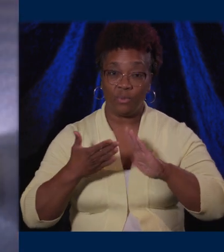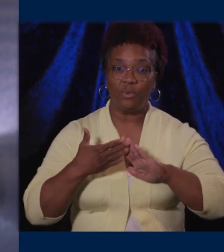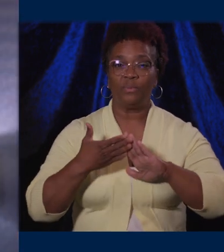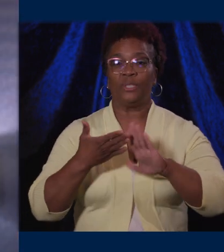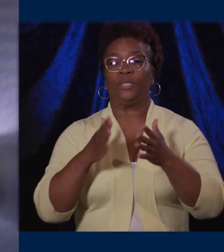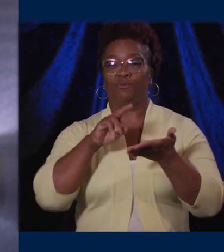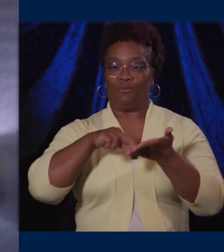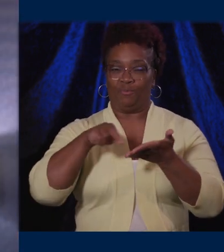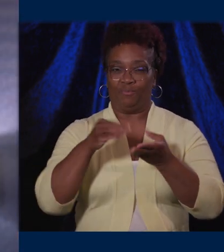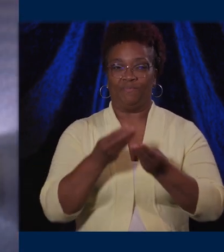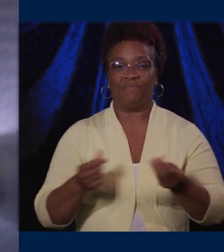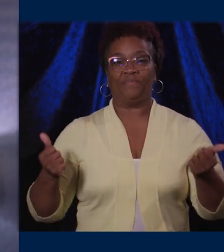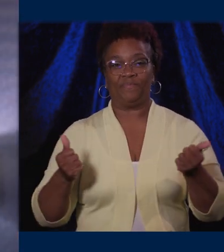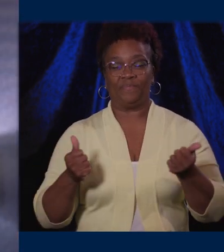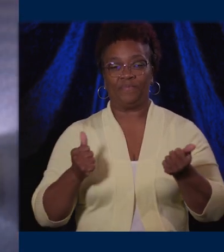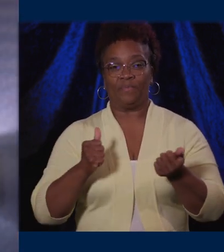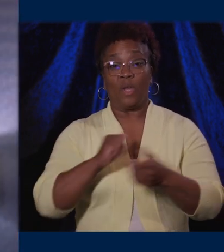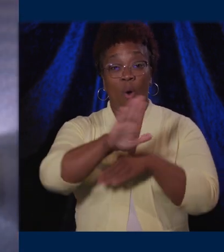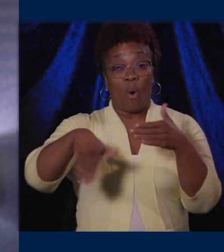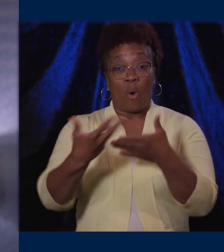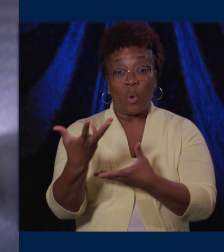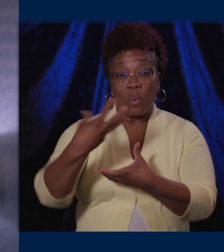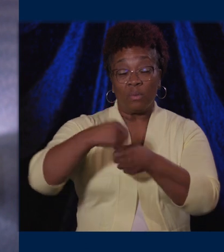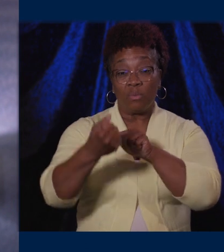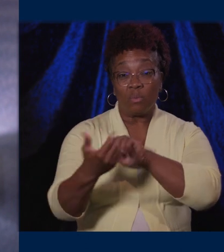We call this comprehensive approach “Planet Blue,” and this month,